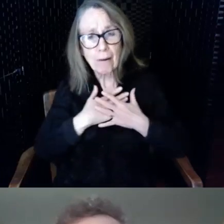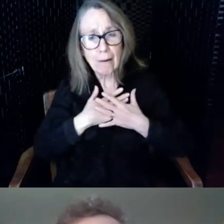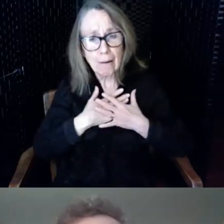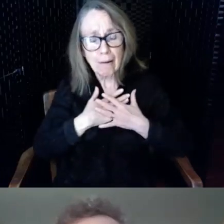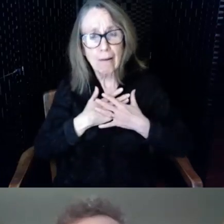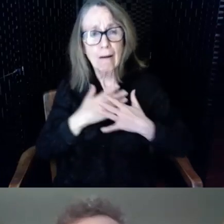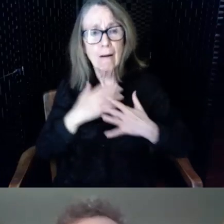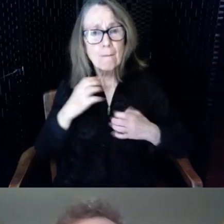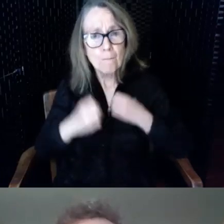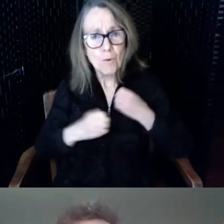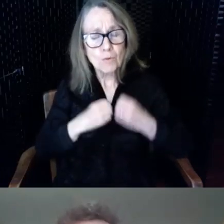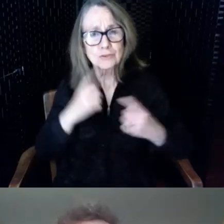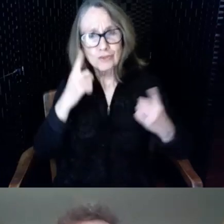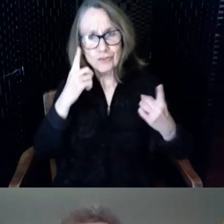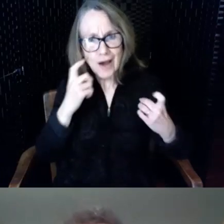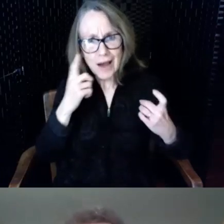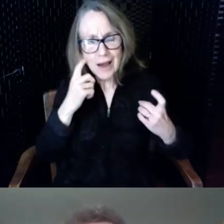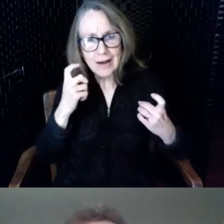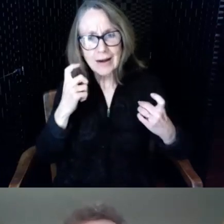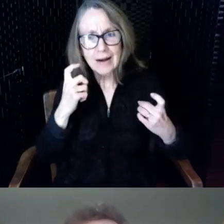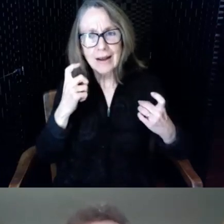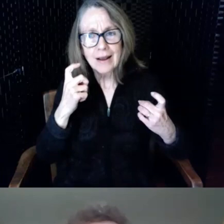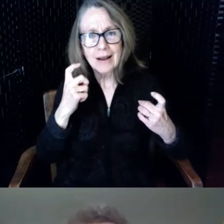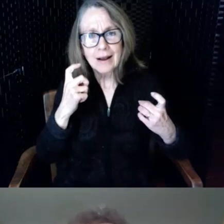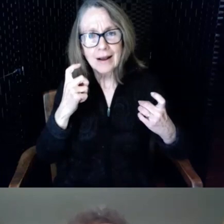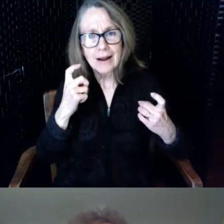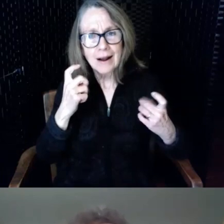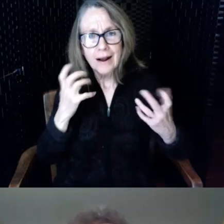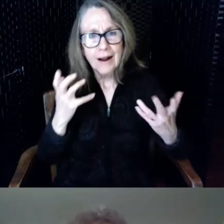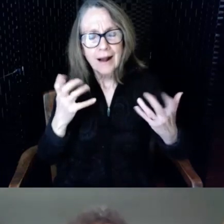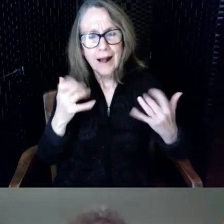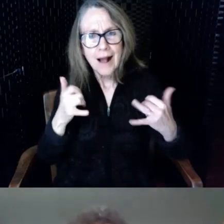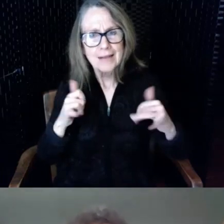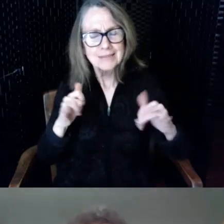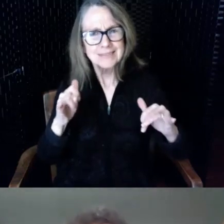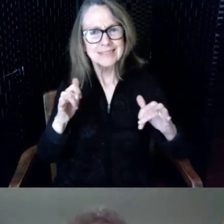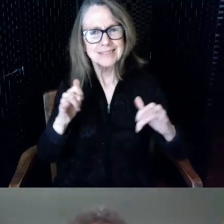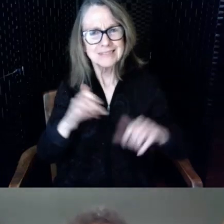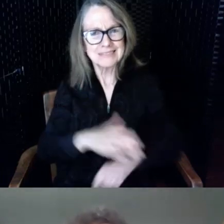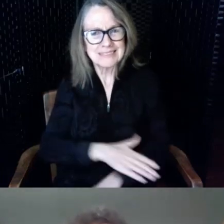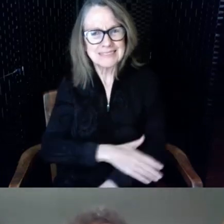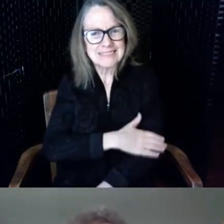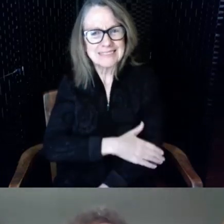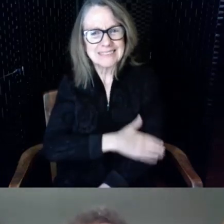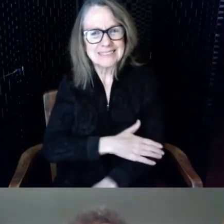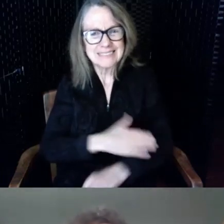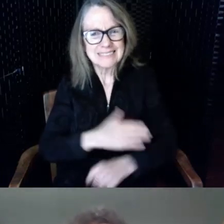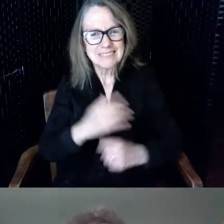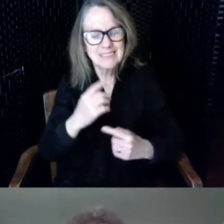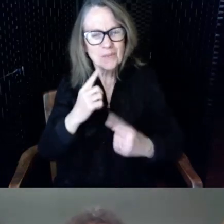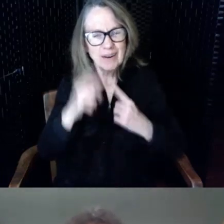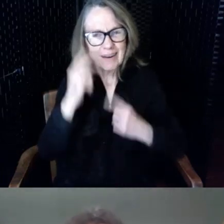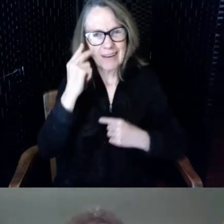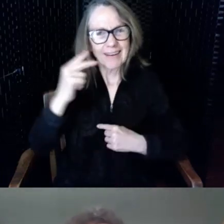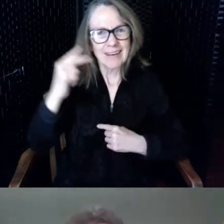cried I still get chills when I think about it as to when they were able to